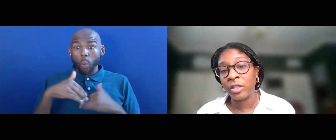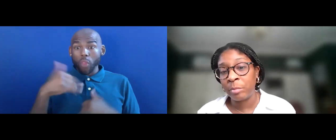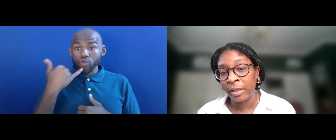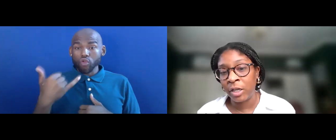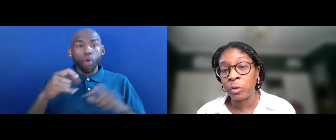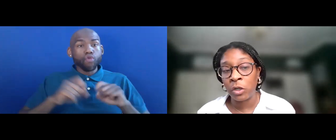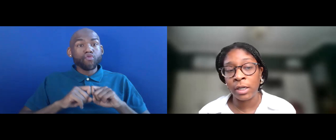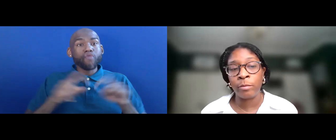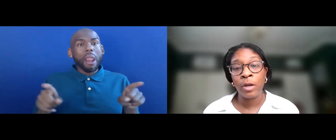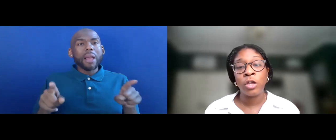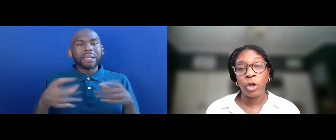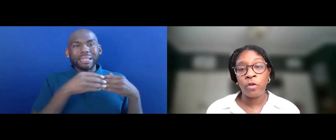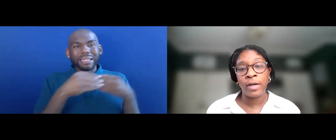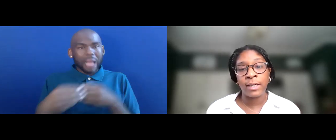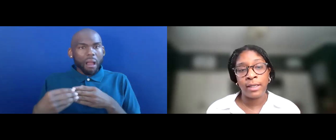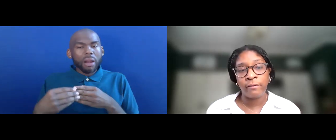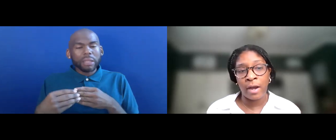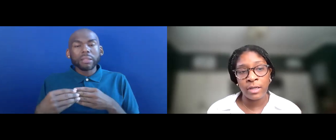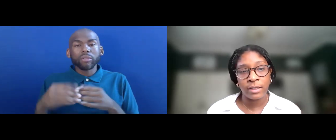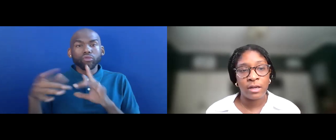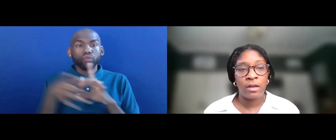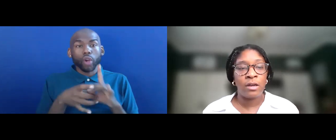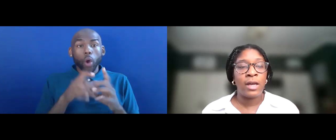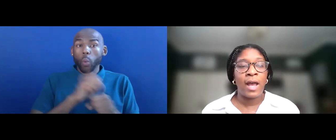DISABILITIES RESULTING FROM THE COVID-19 VIRUS.